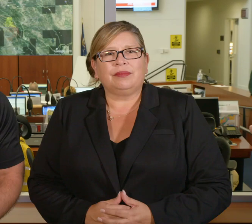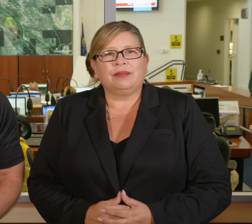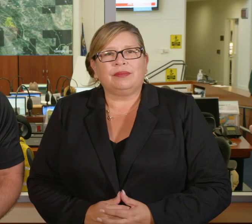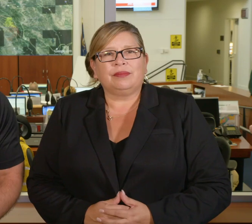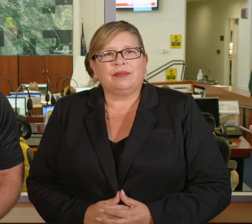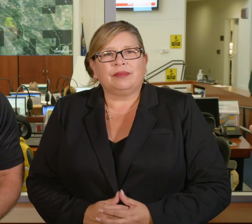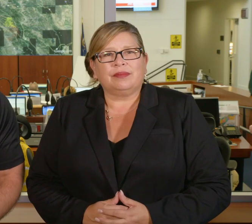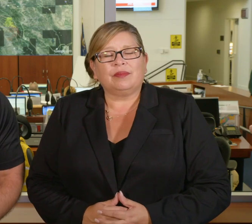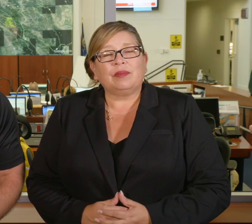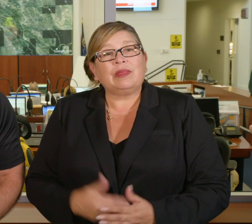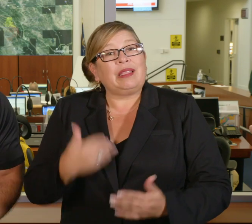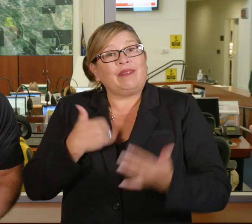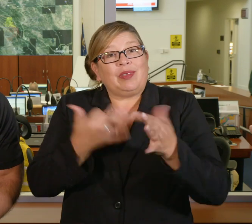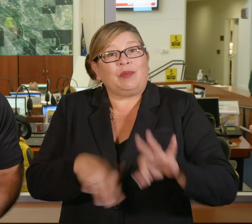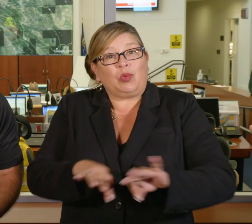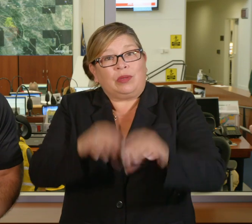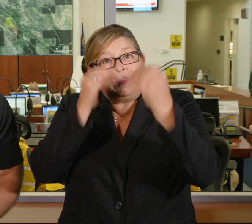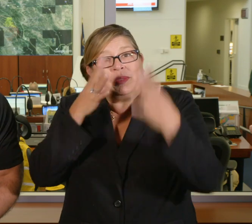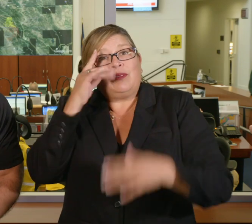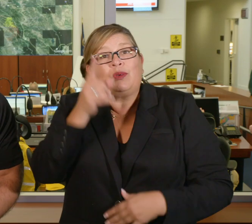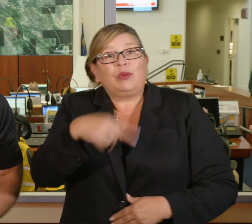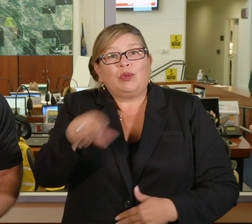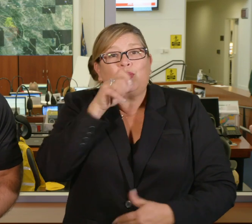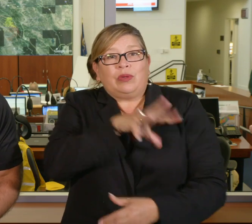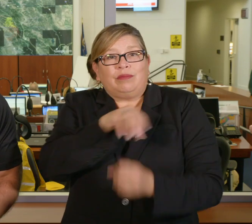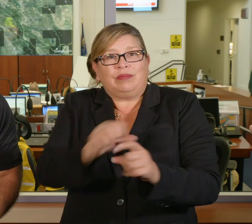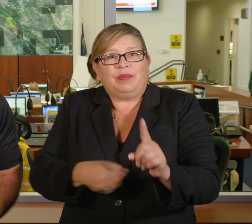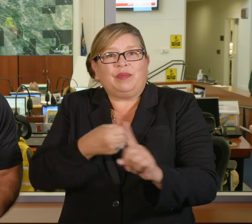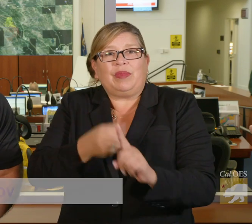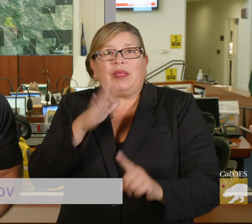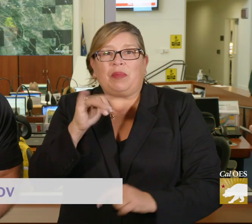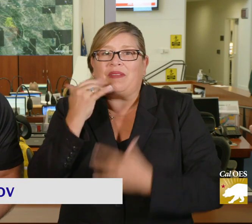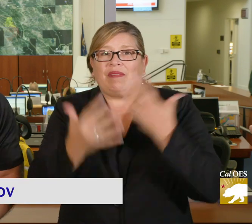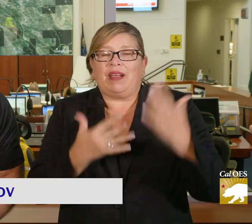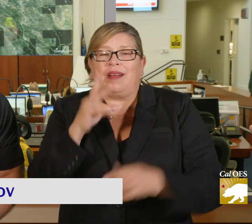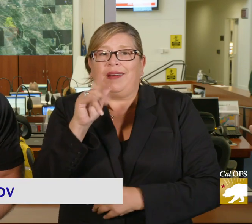For those impacted by the Kincaide fire in Northern California, Sonoma County has